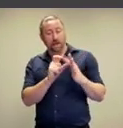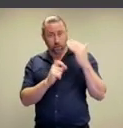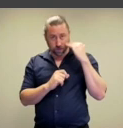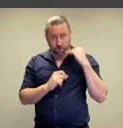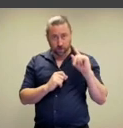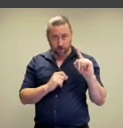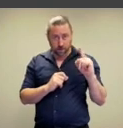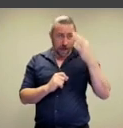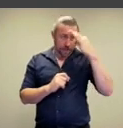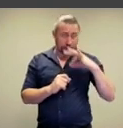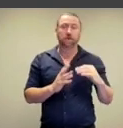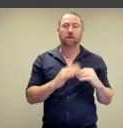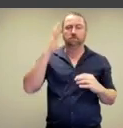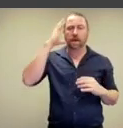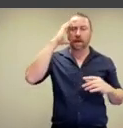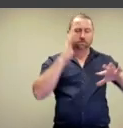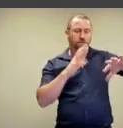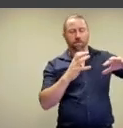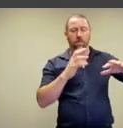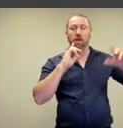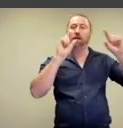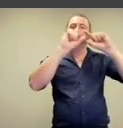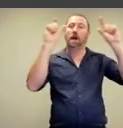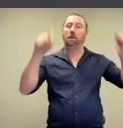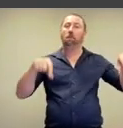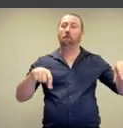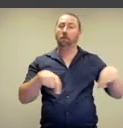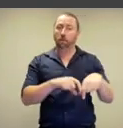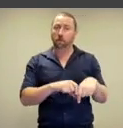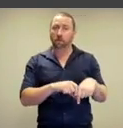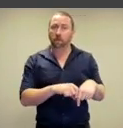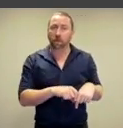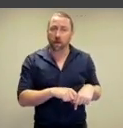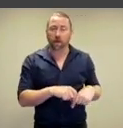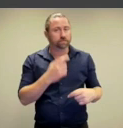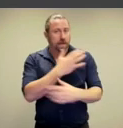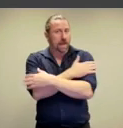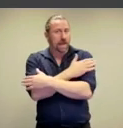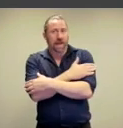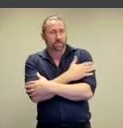amongst rumpled bed sheets.